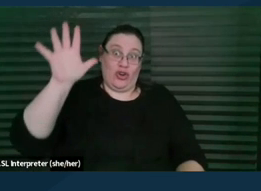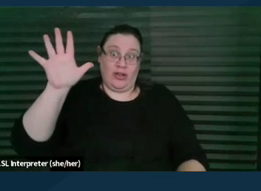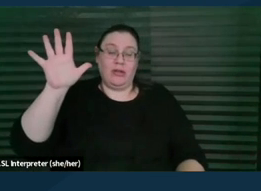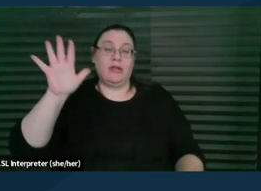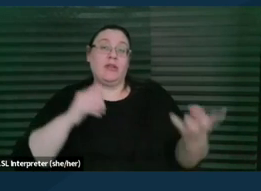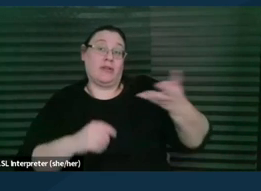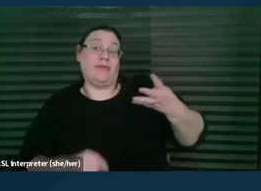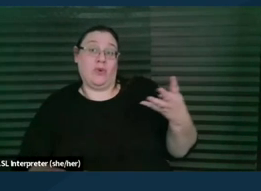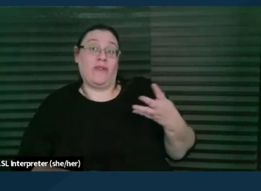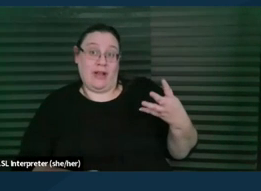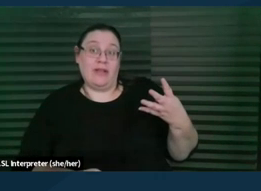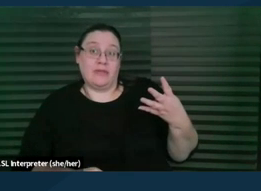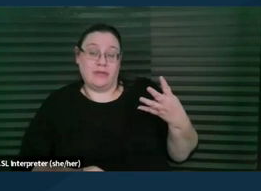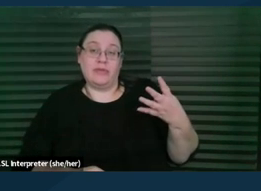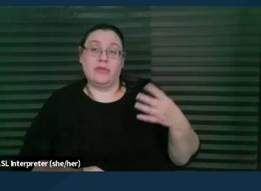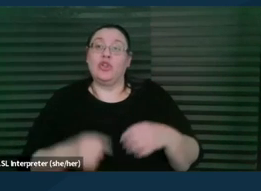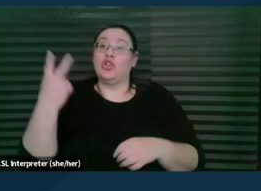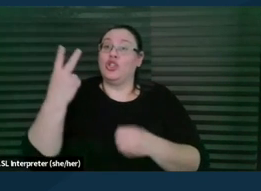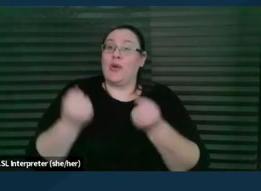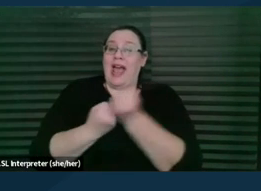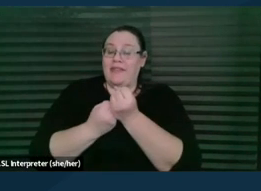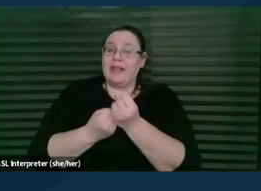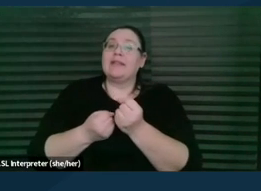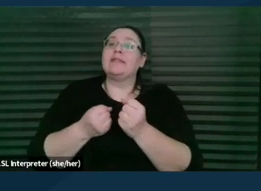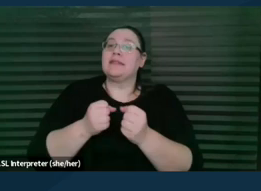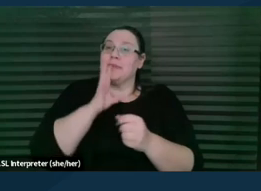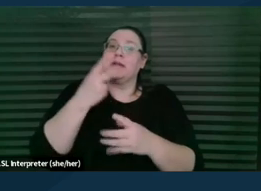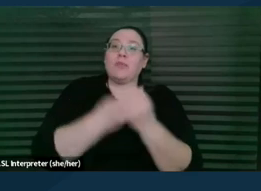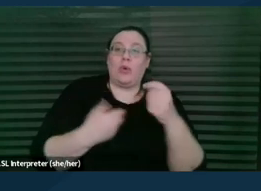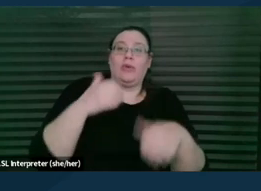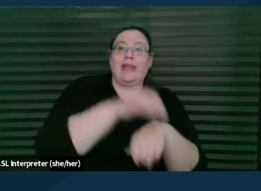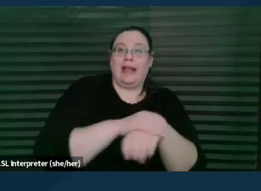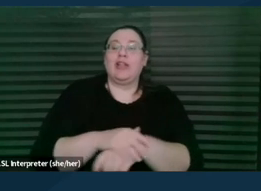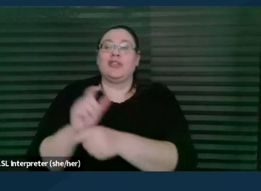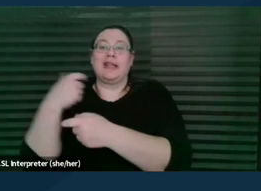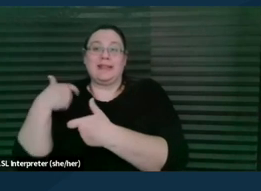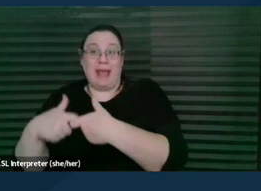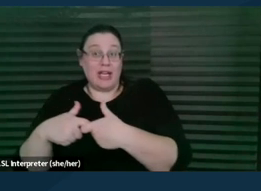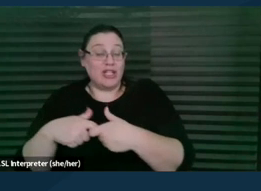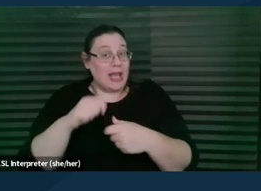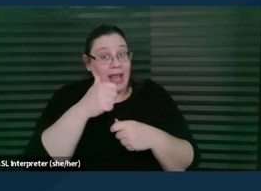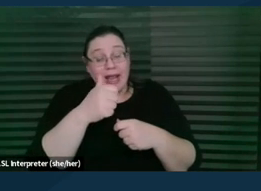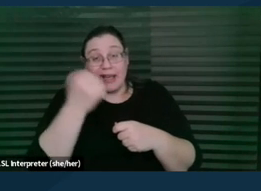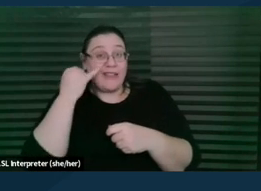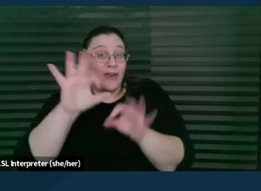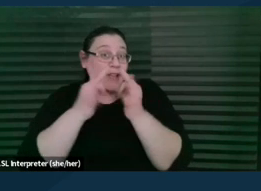We have two advocates who are bilingual Spanish speaking, and we will get an interpreter for families who have other language needs.